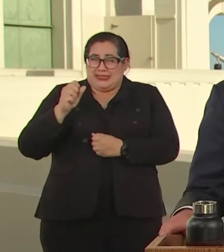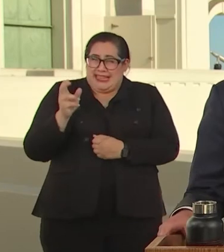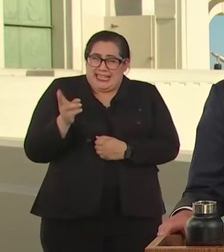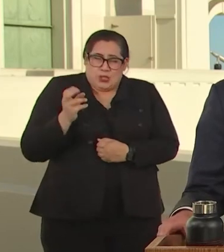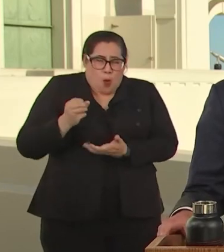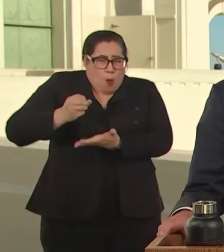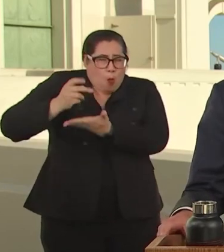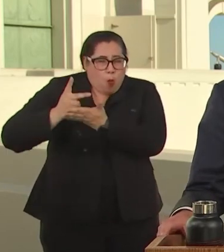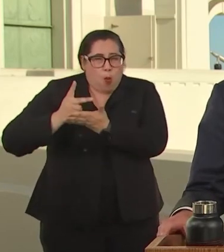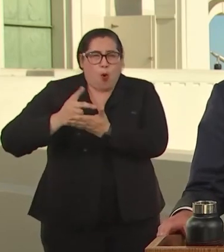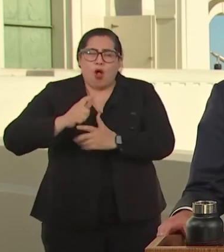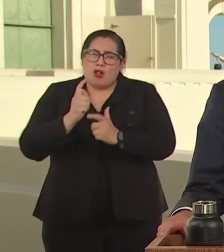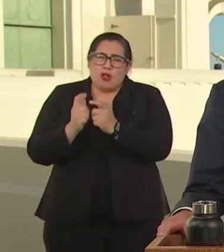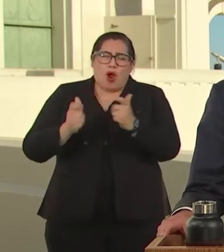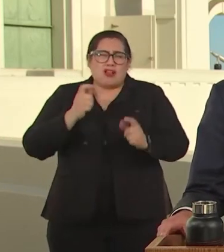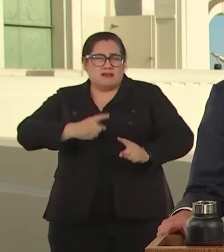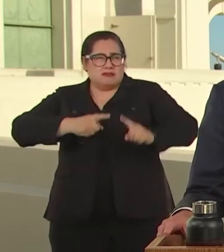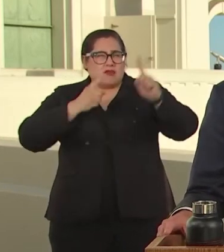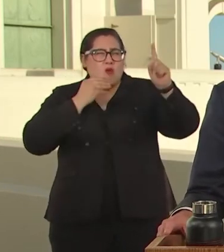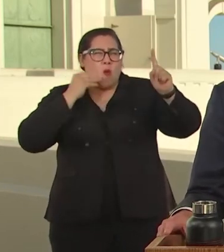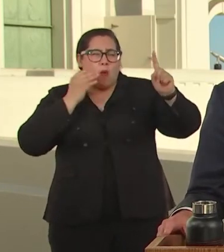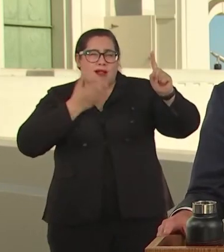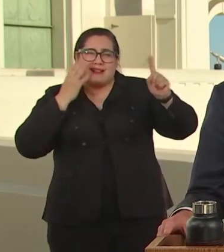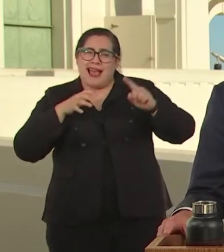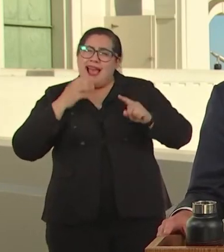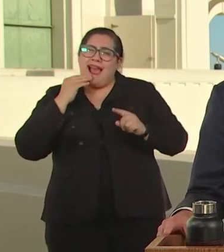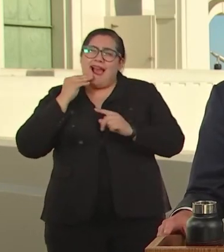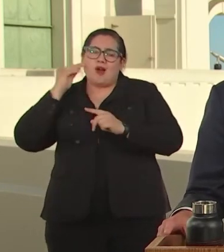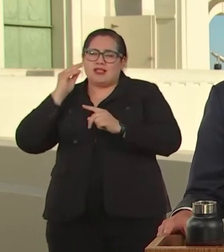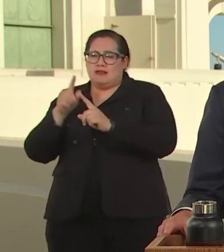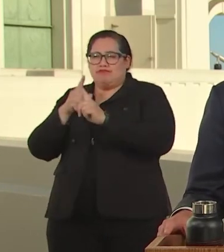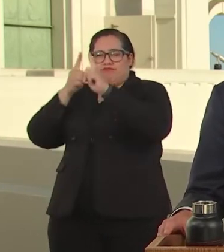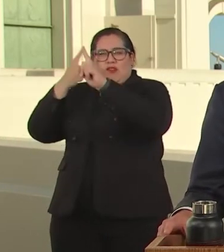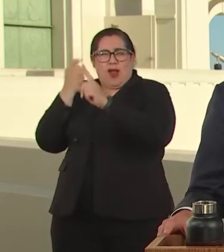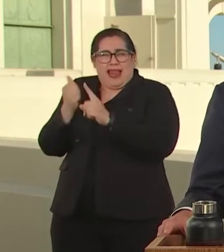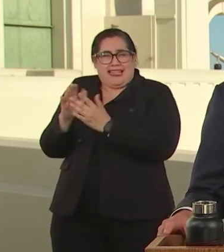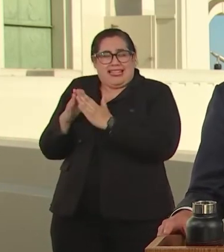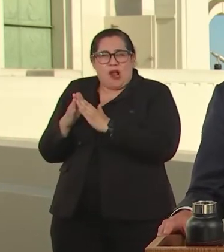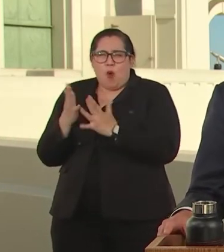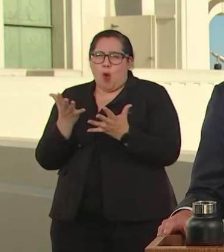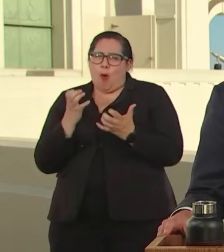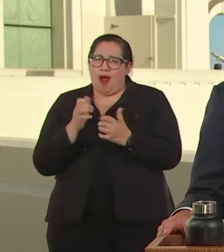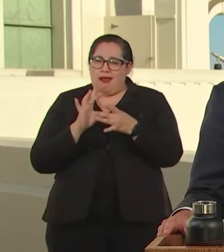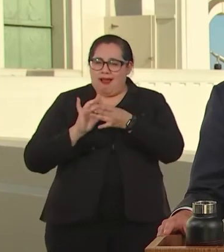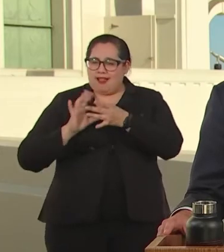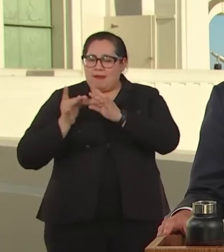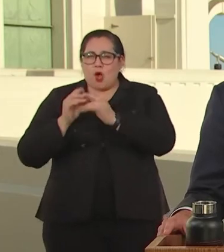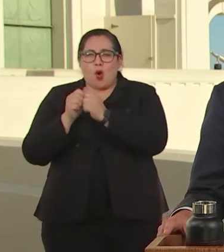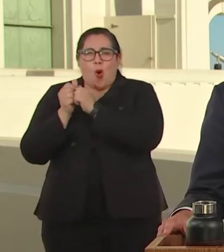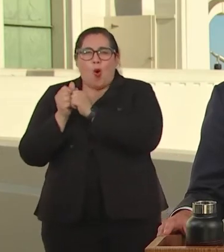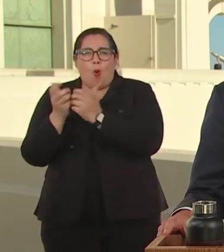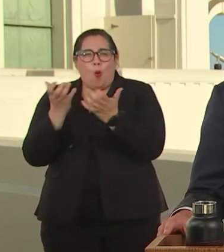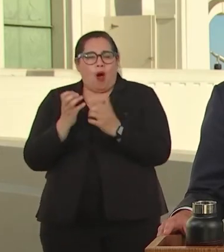HOUSING INITIATIVE OF ANY CITY. WE CHASED OLYMPIC GOLD AND GOAL